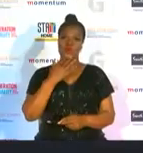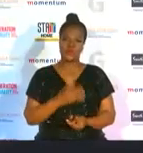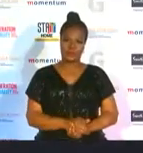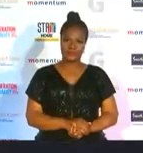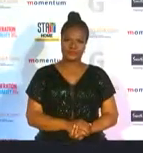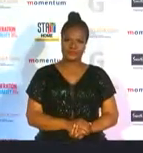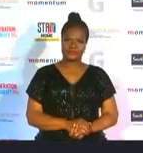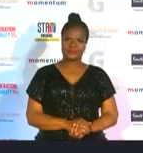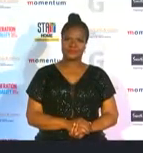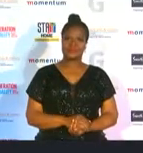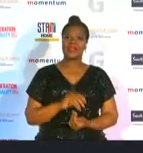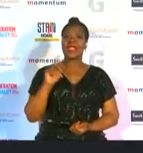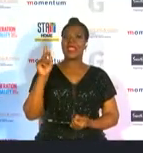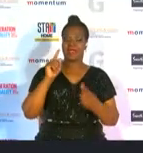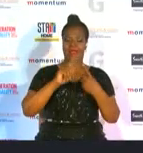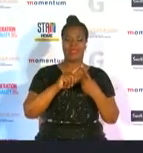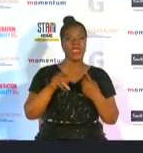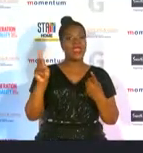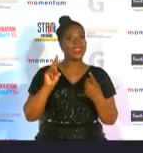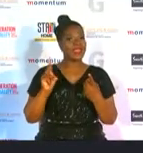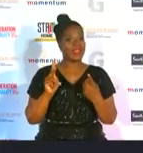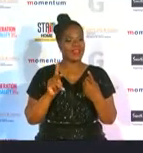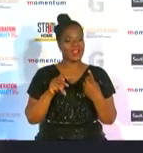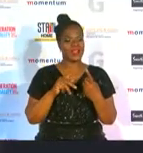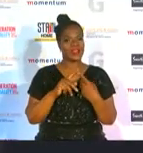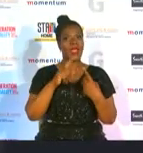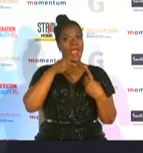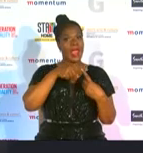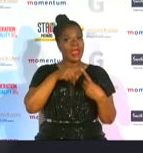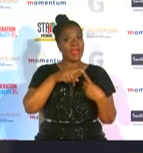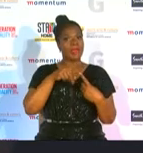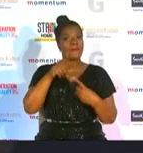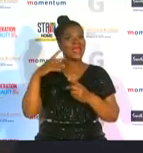caitlyn russkrantz ruiz grant made history by becoming the first south